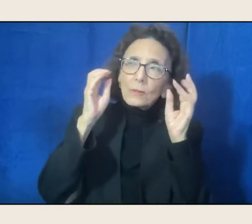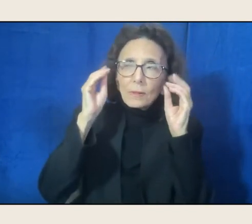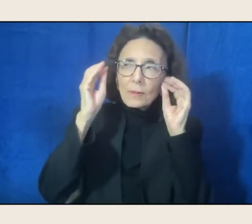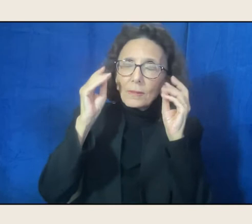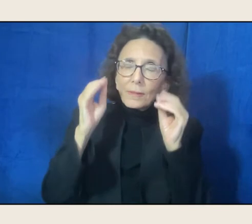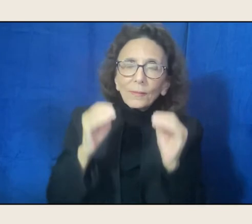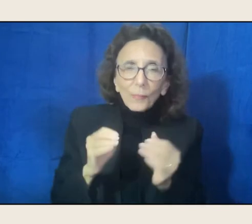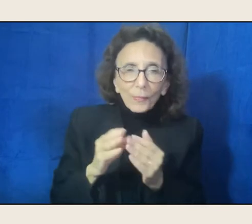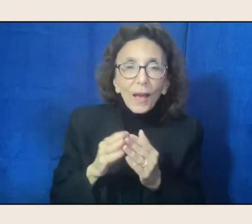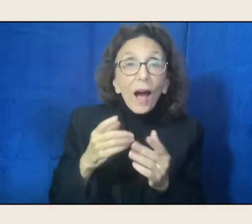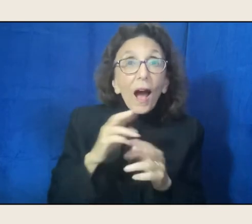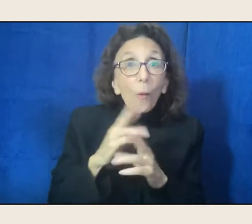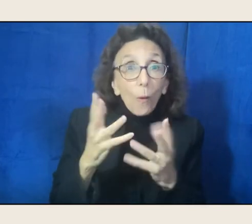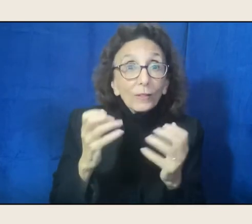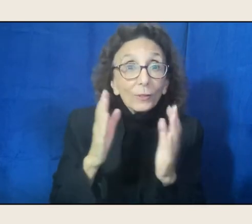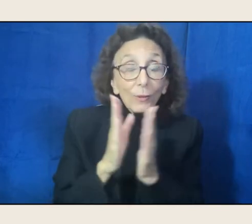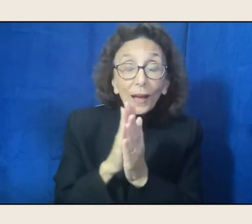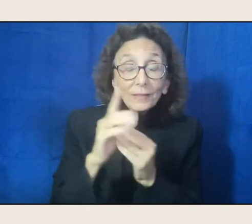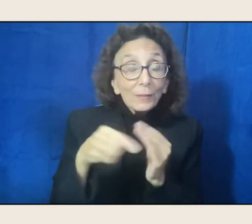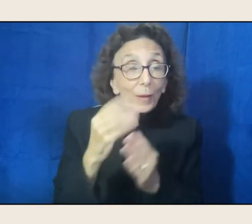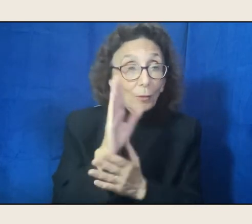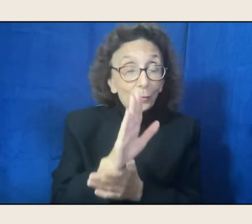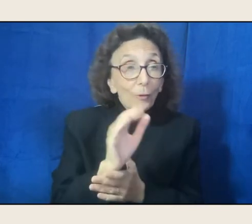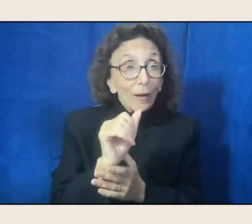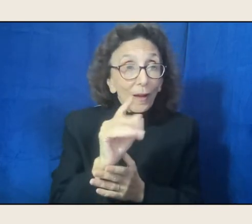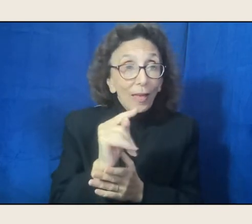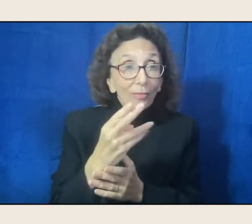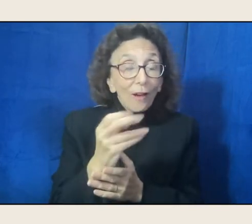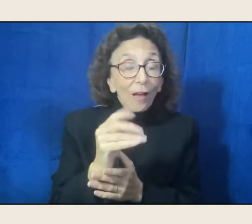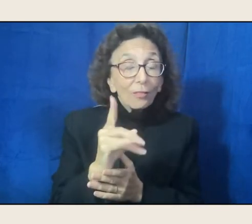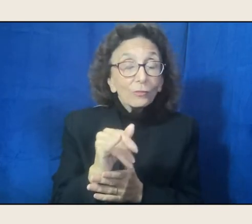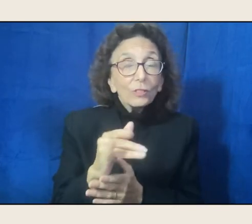because it's so magnificent, and it's so huge.